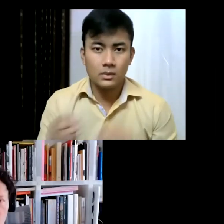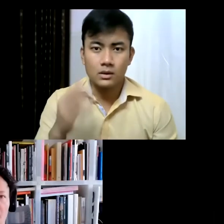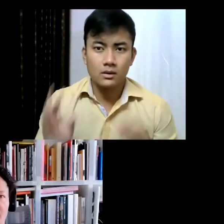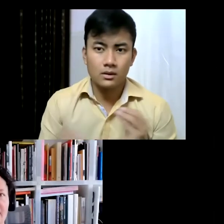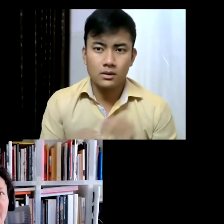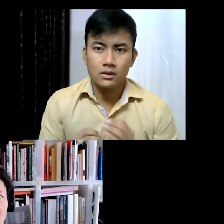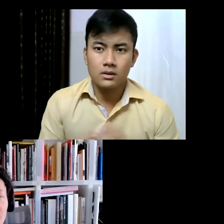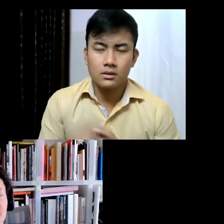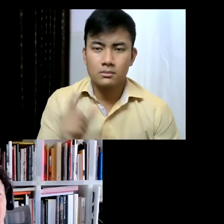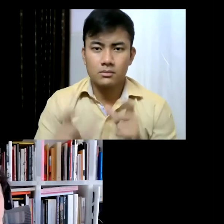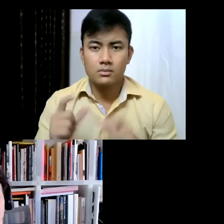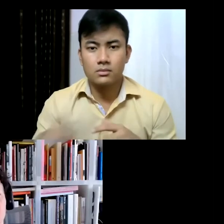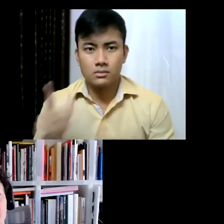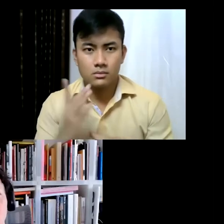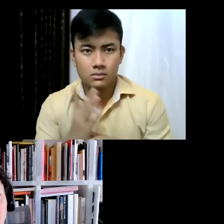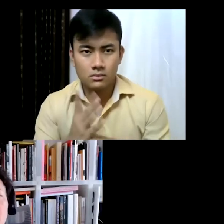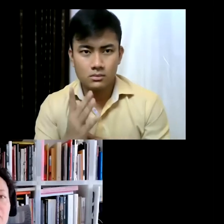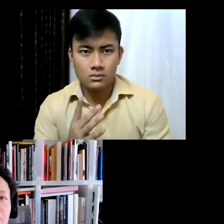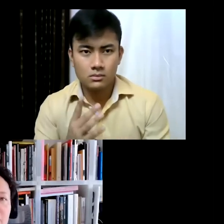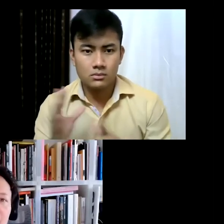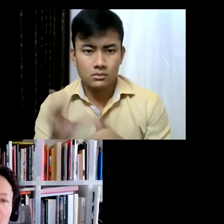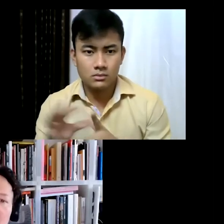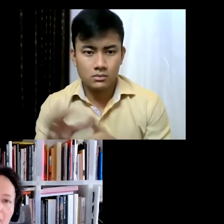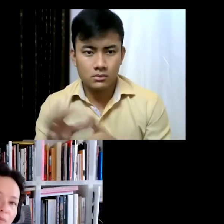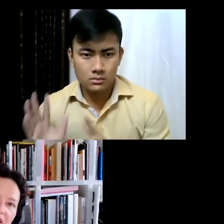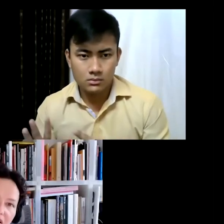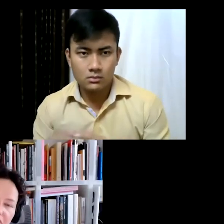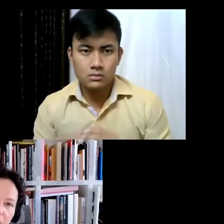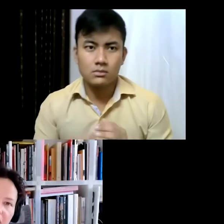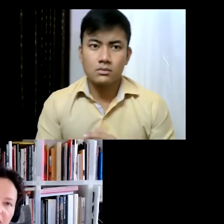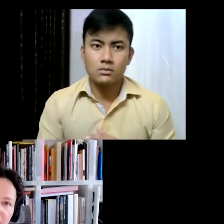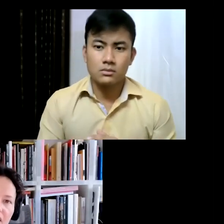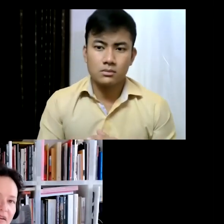walking. Now it's amazing to see how people are using the park in completely different ways-